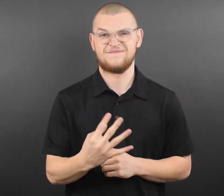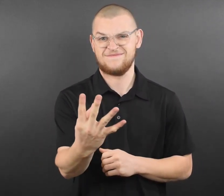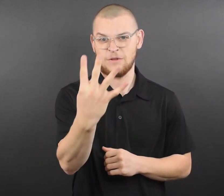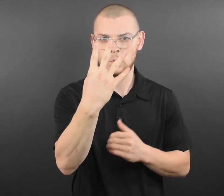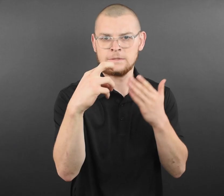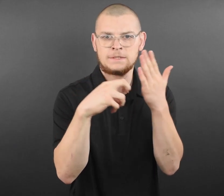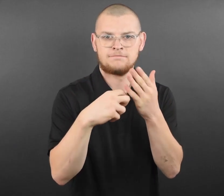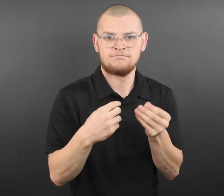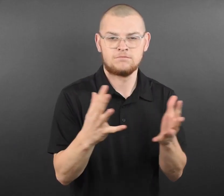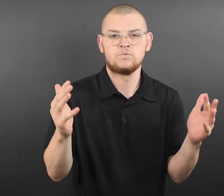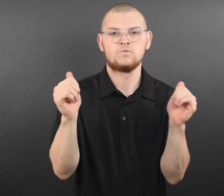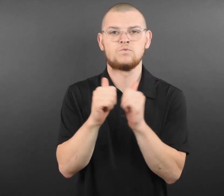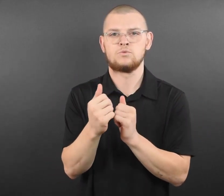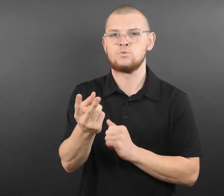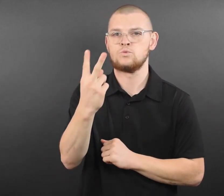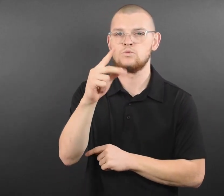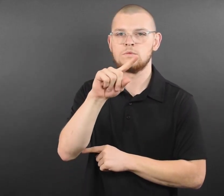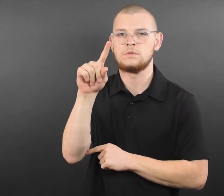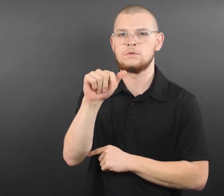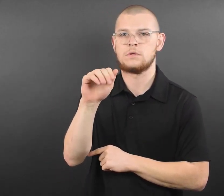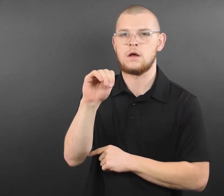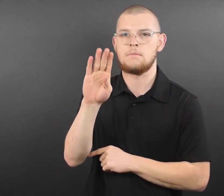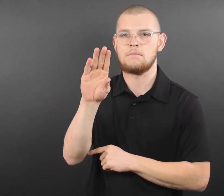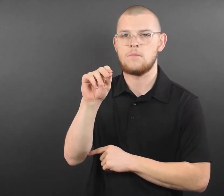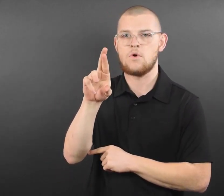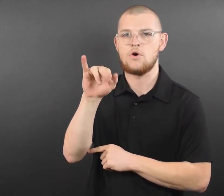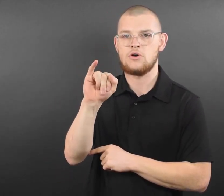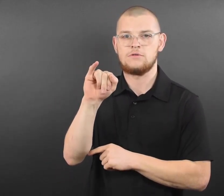with pizza and non-alcoholic beverages for 20 people.